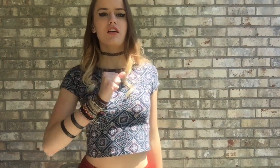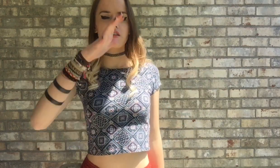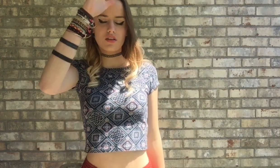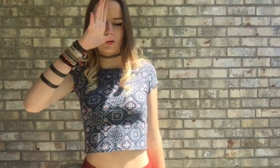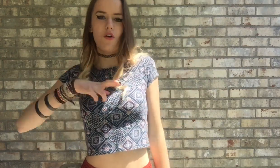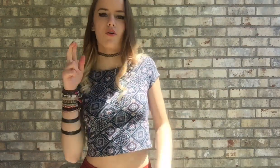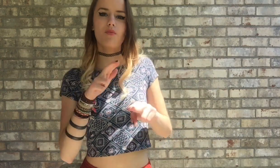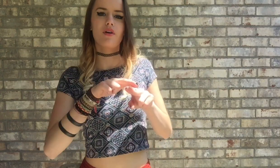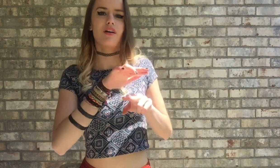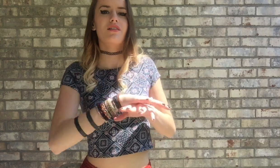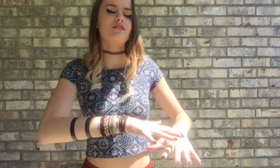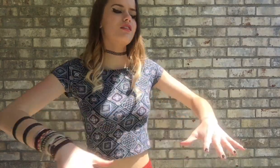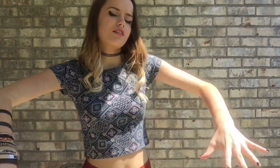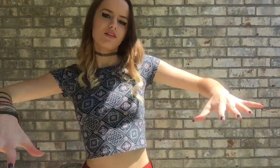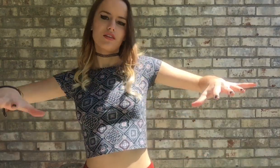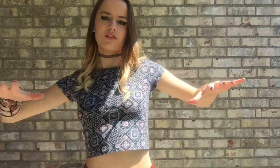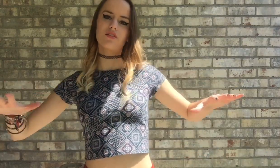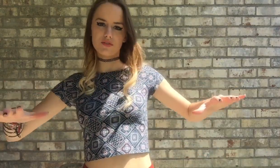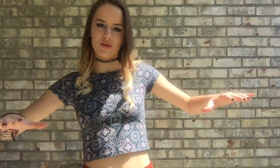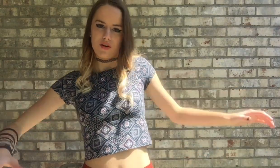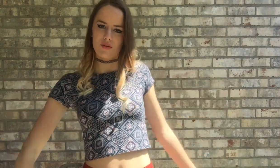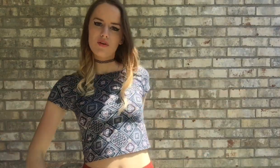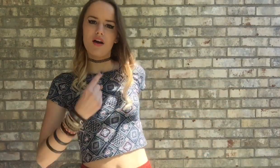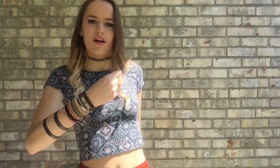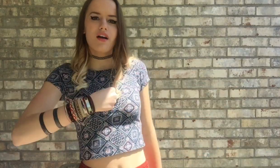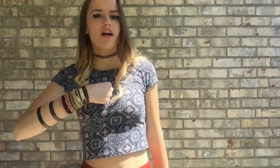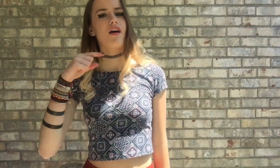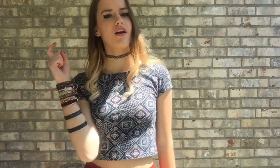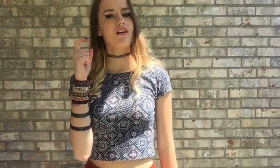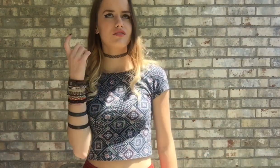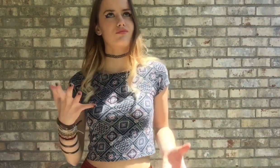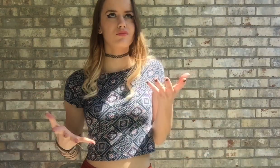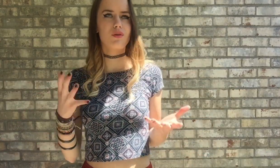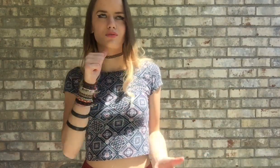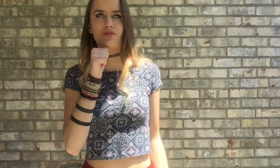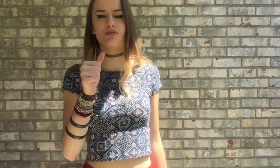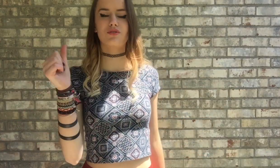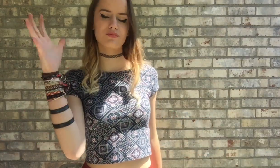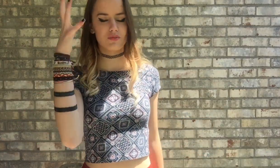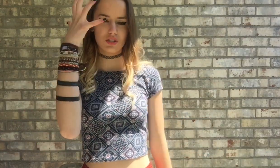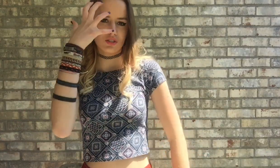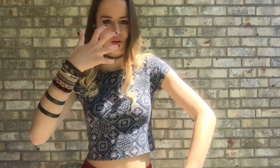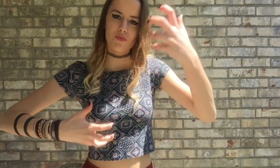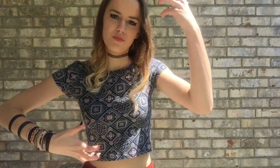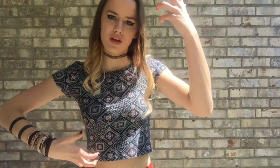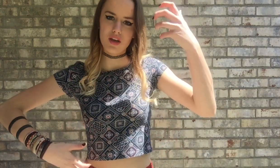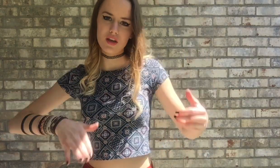And there's an old man sitting on the throne that's saying that I probably shouldn't be so mean